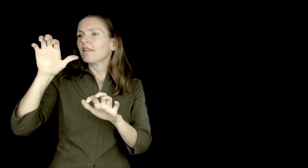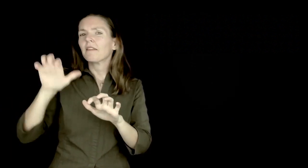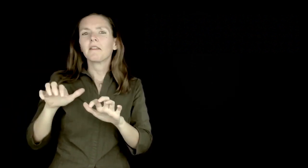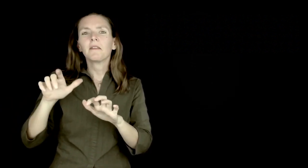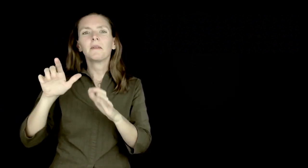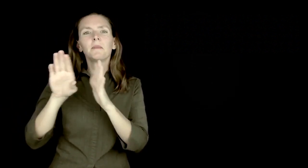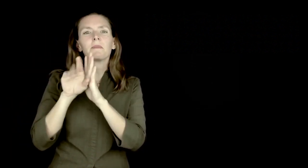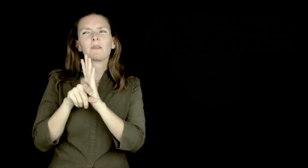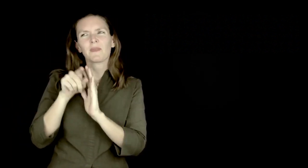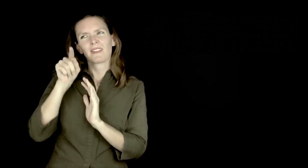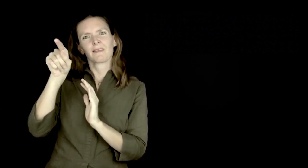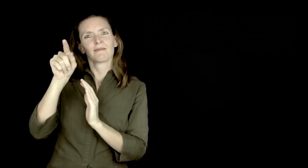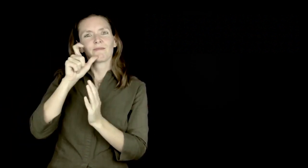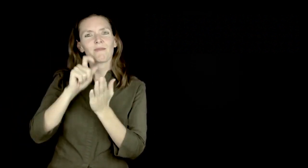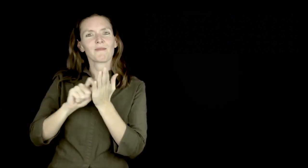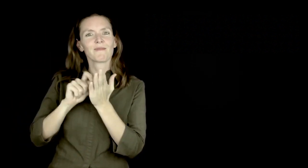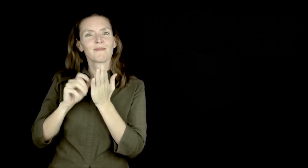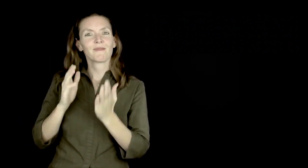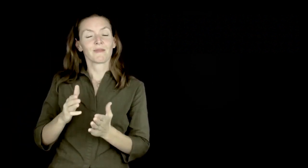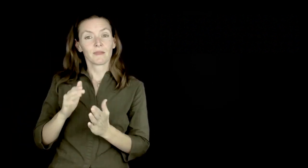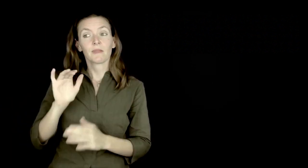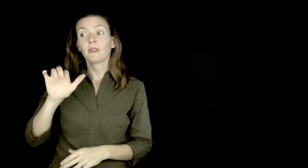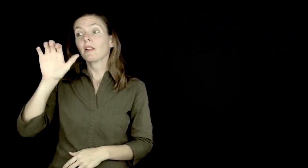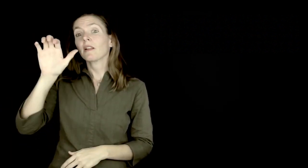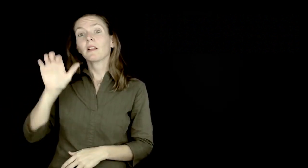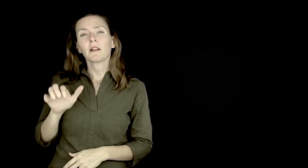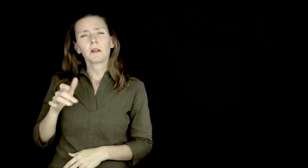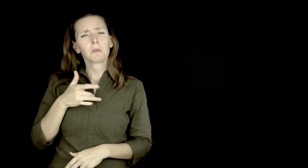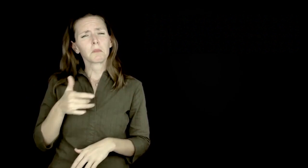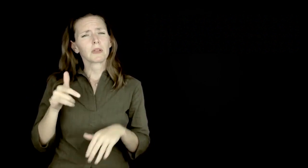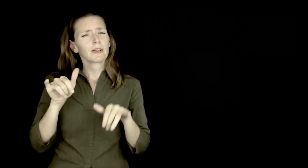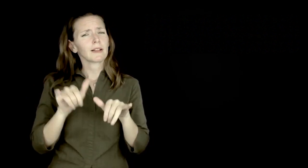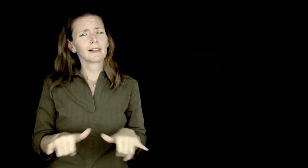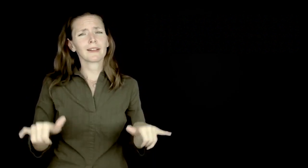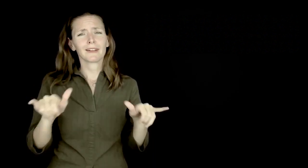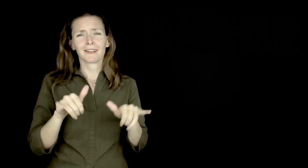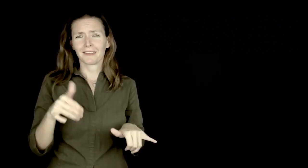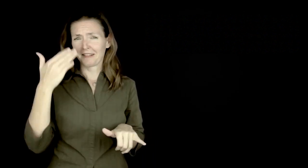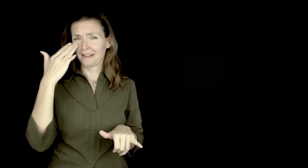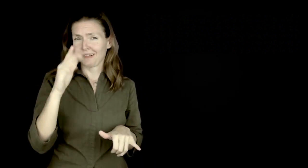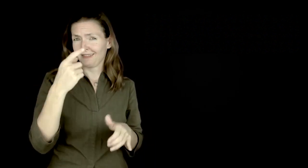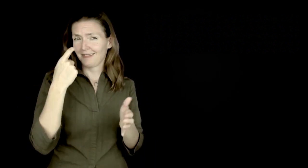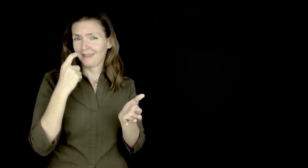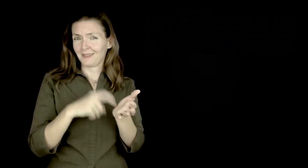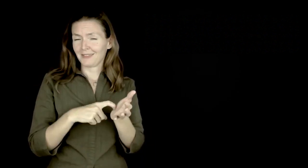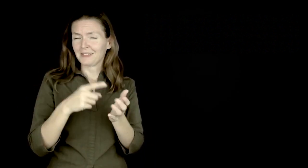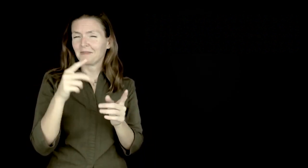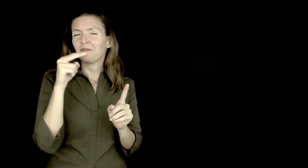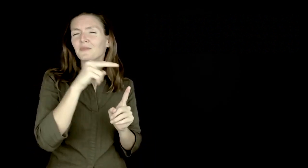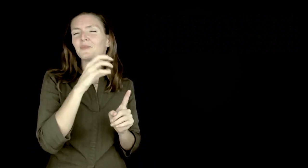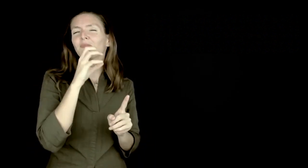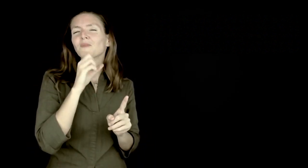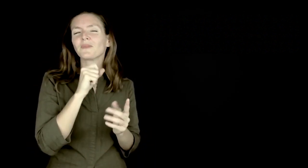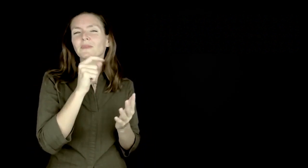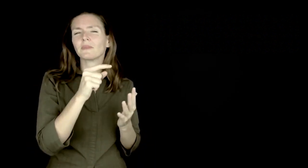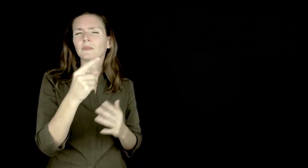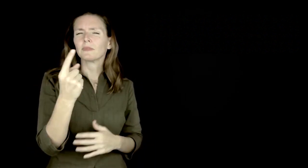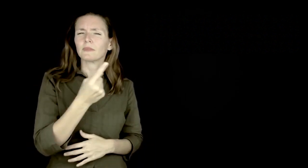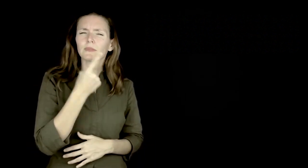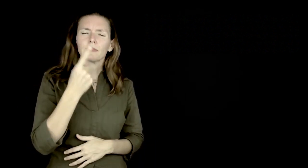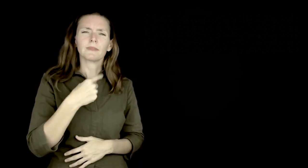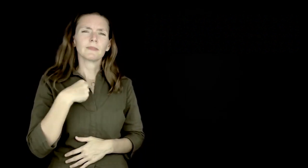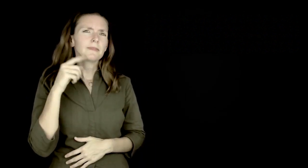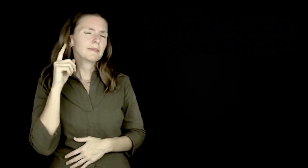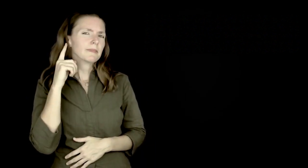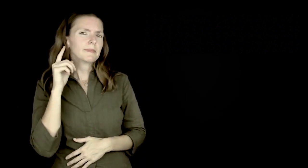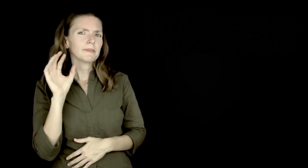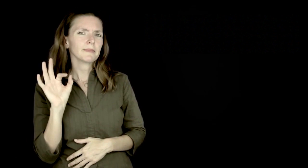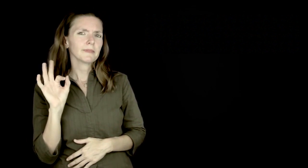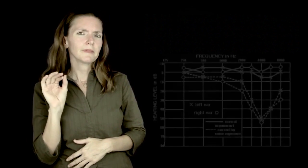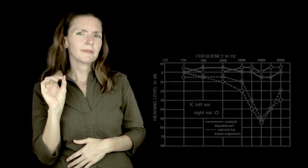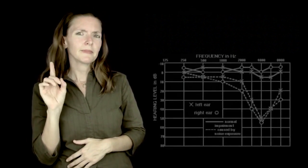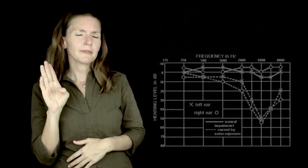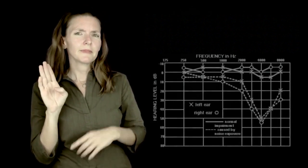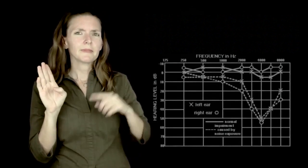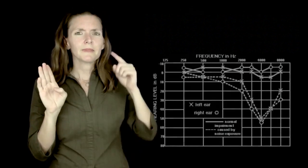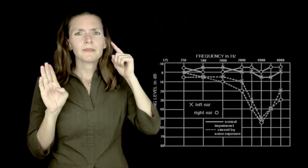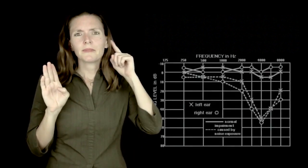That section describing the author's background tends - have you noticed? - to include the author's decibel level, for example, right ear 90, left ear 110.